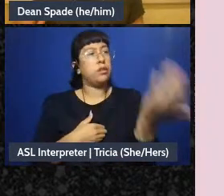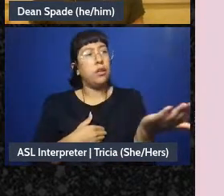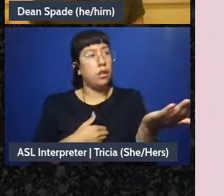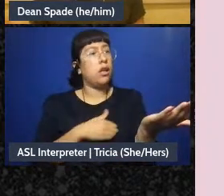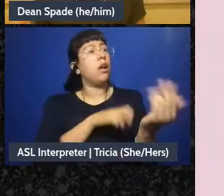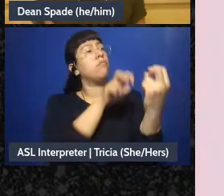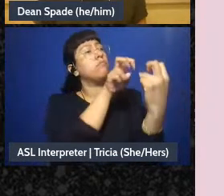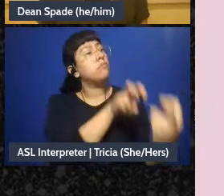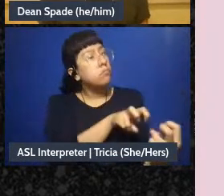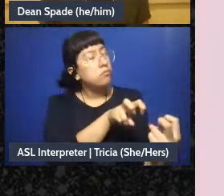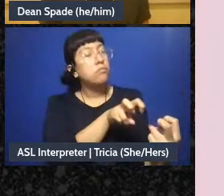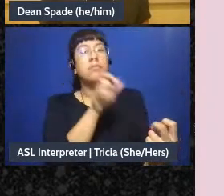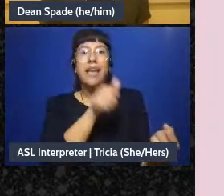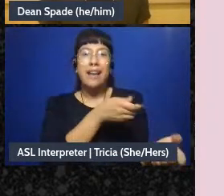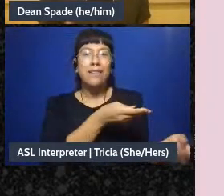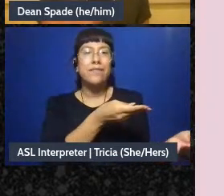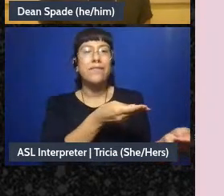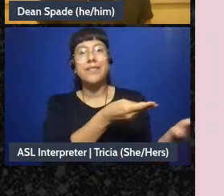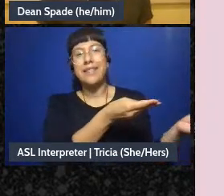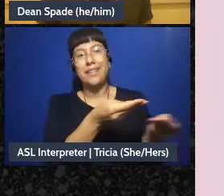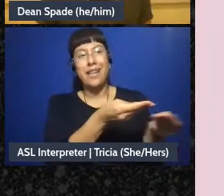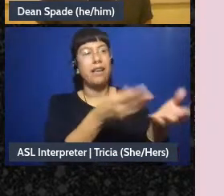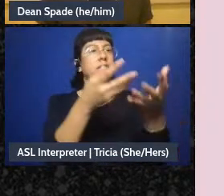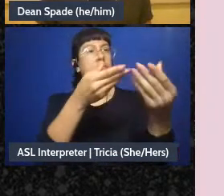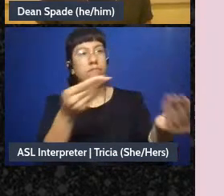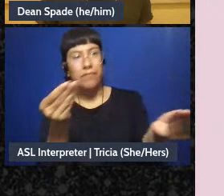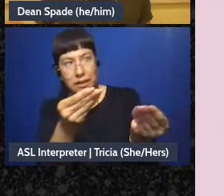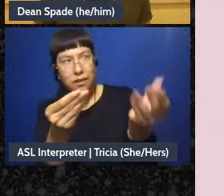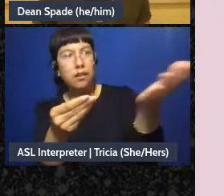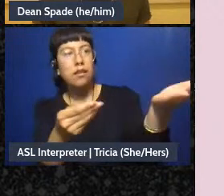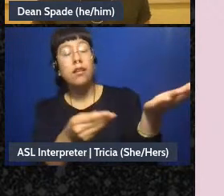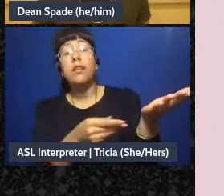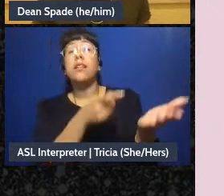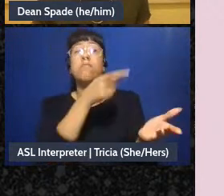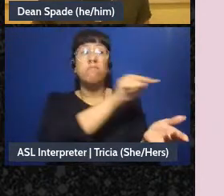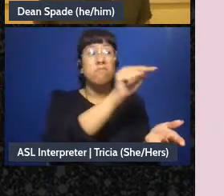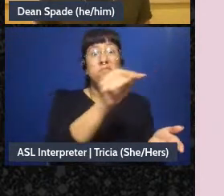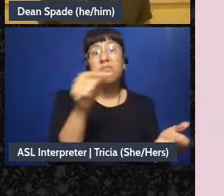this way or that way because these people are showing up with, like, something big to say” or,